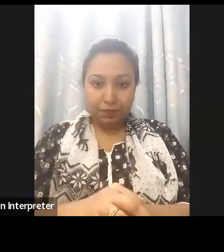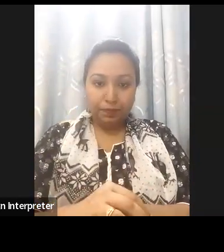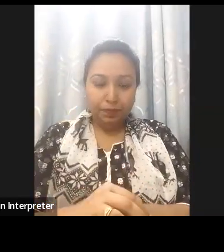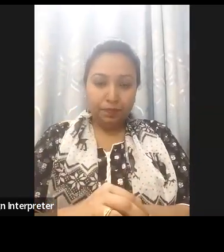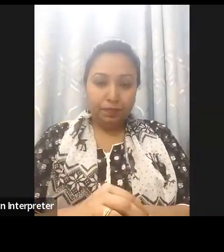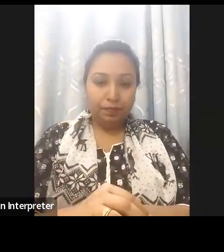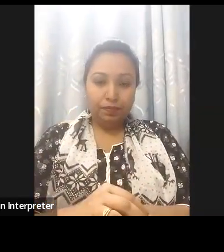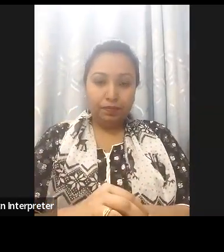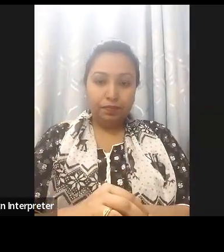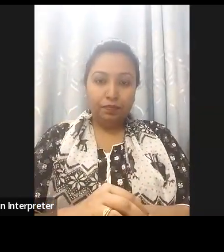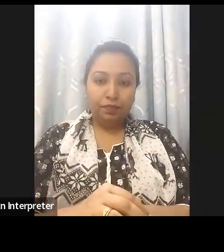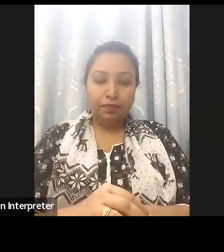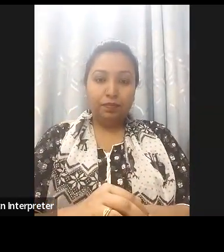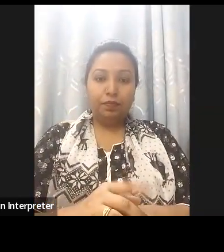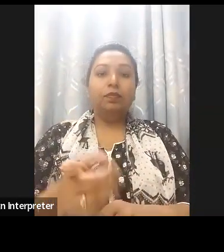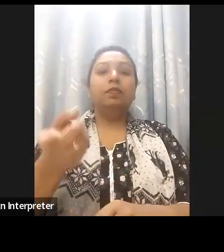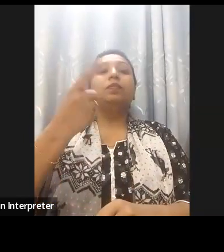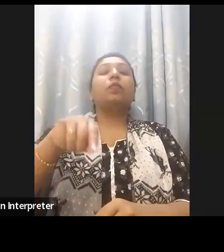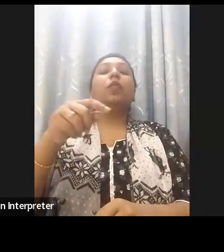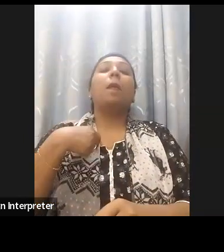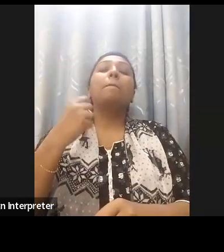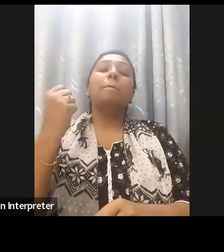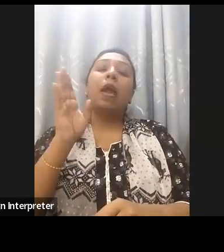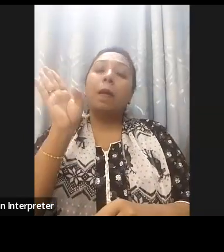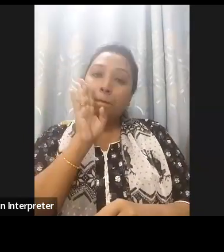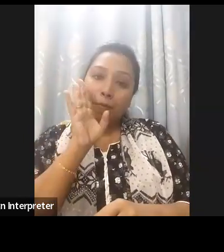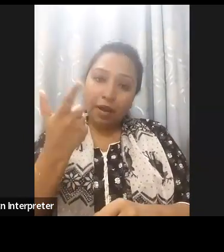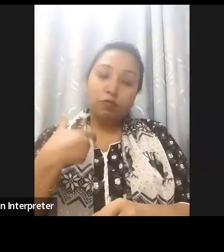by both public and private banks. We aim to promote accessibility in the banking sector